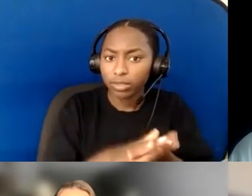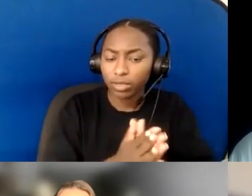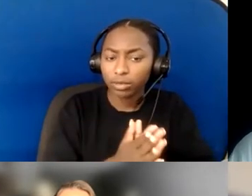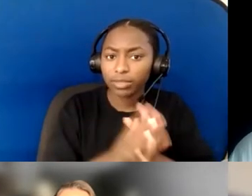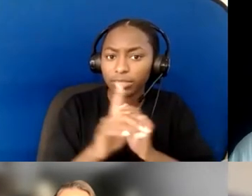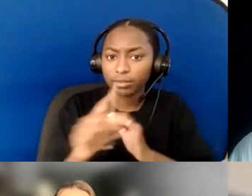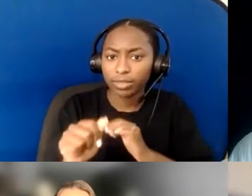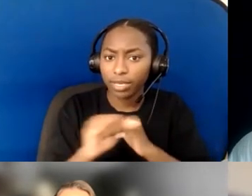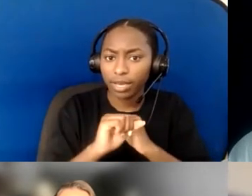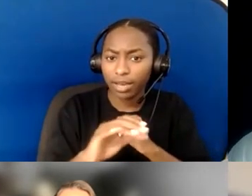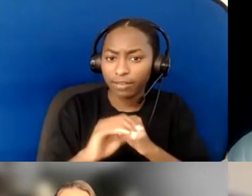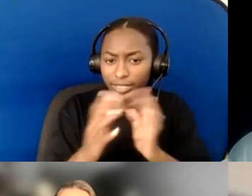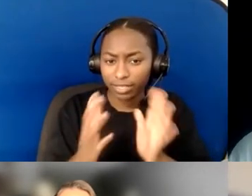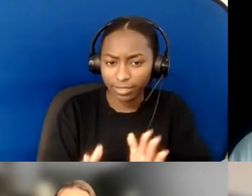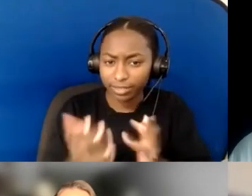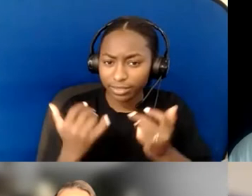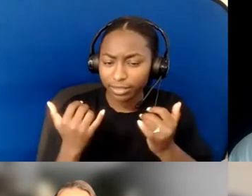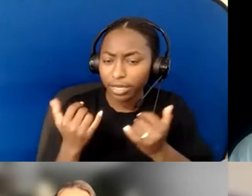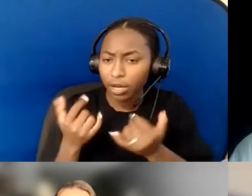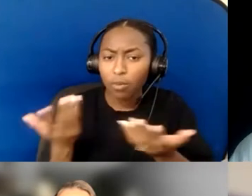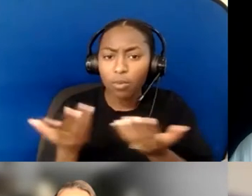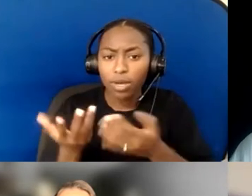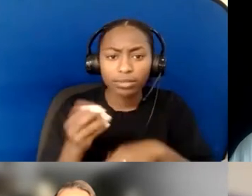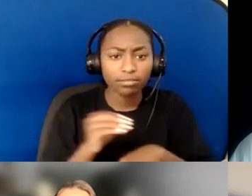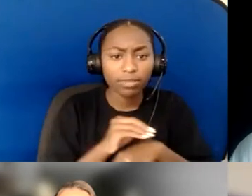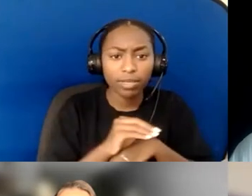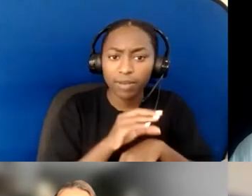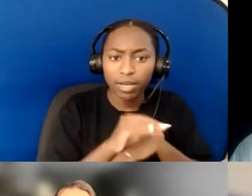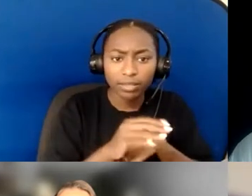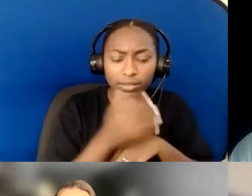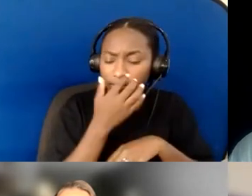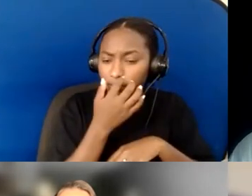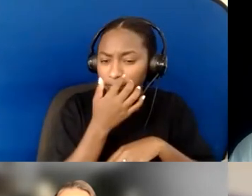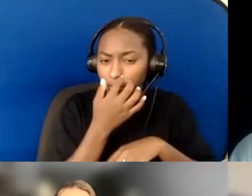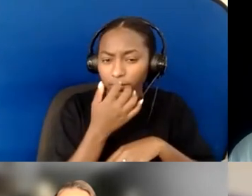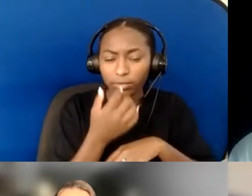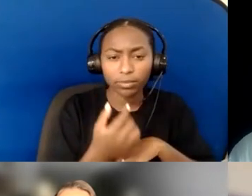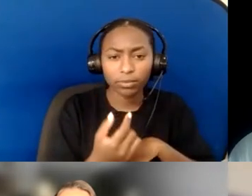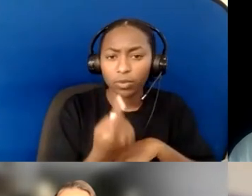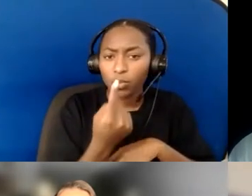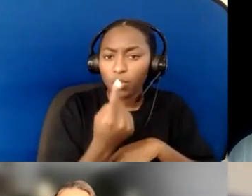What is one small or first step that you would recommend?